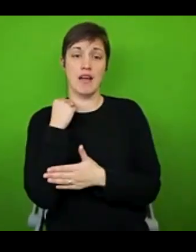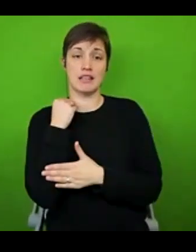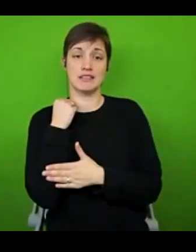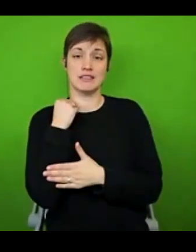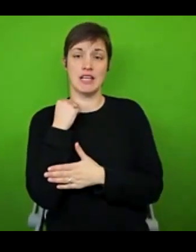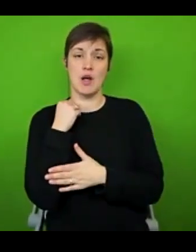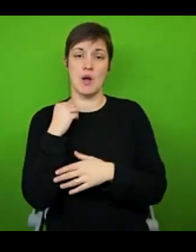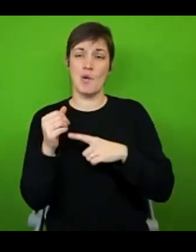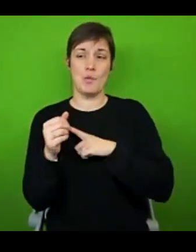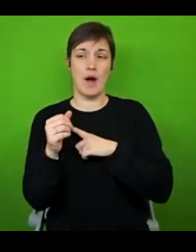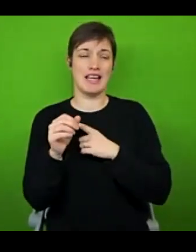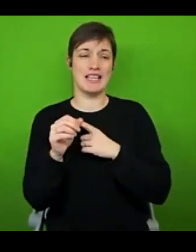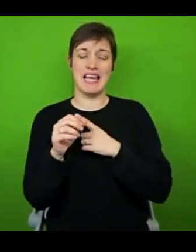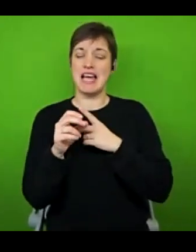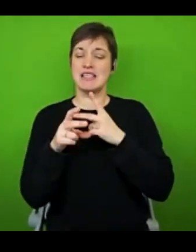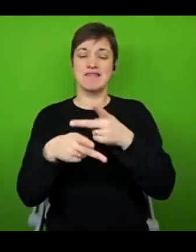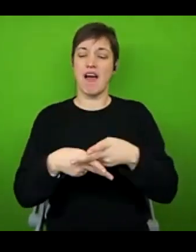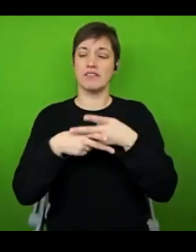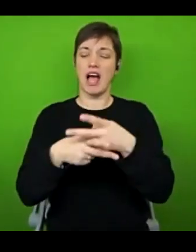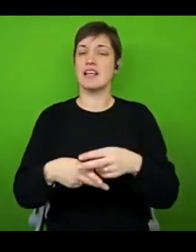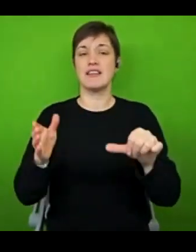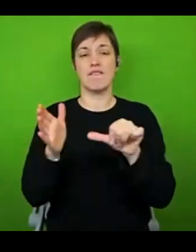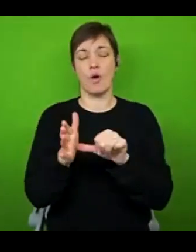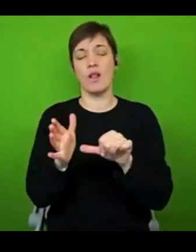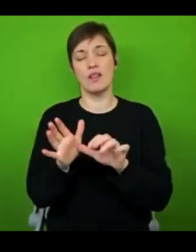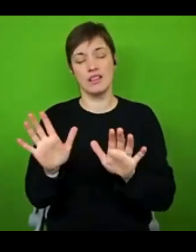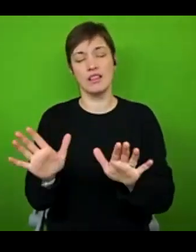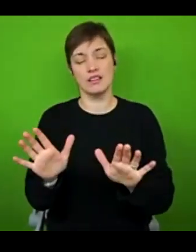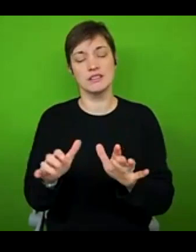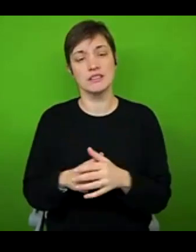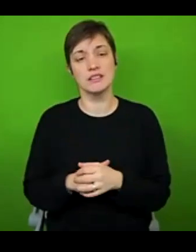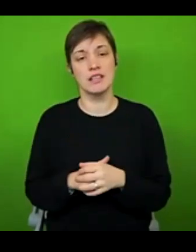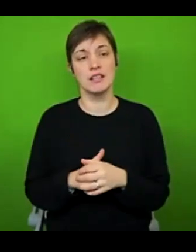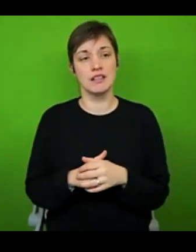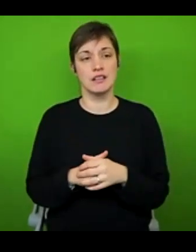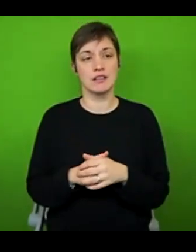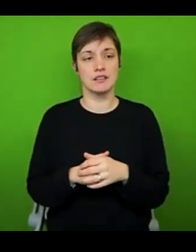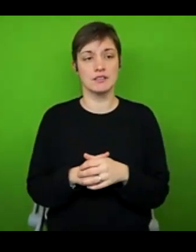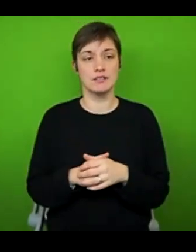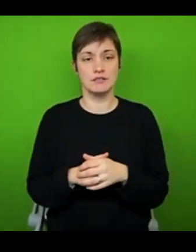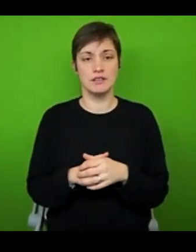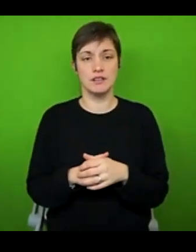more difficult to safeguard in on platforms like this. Thank